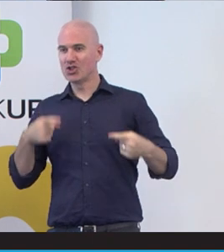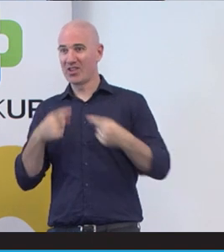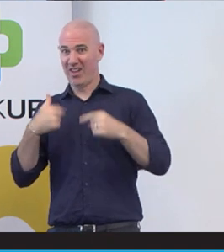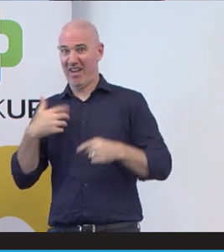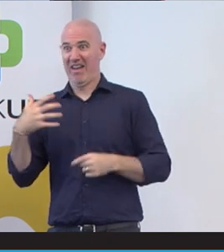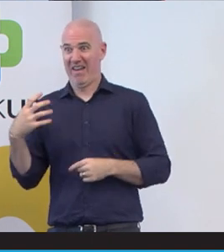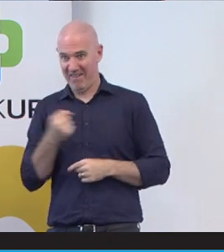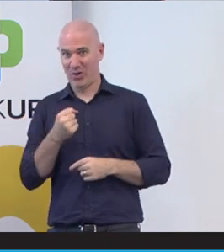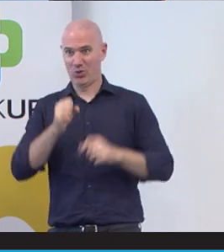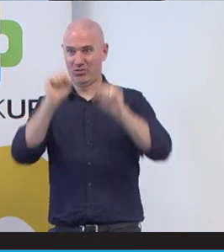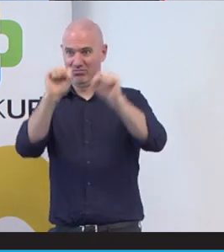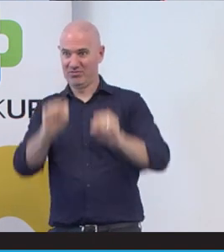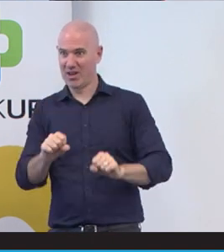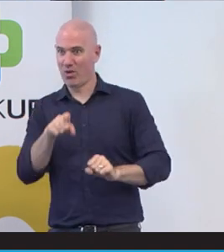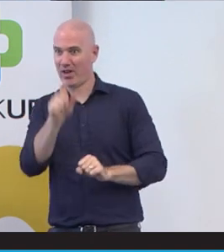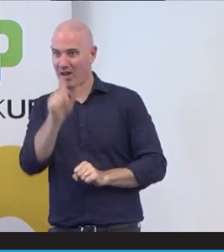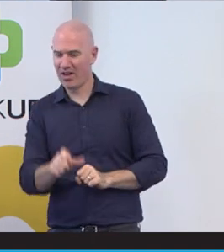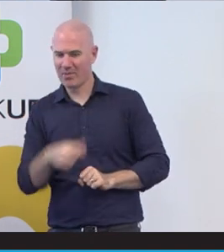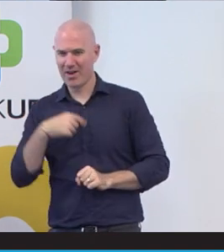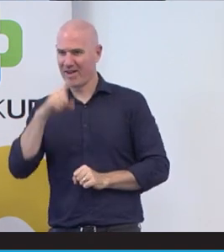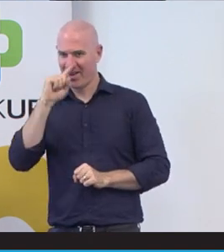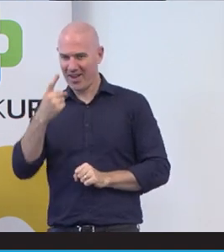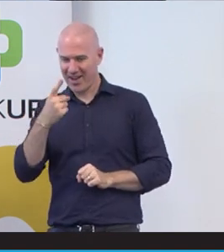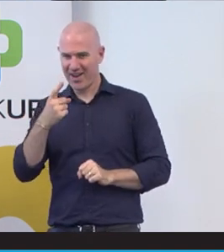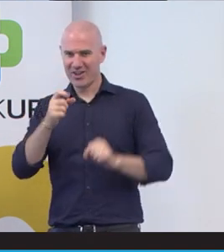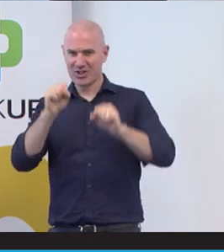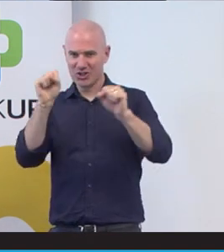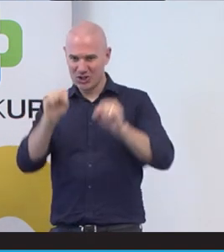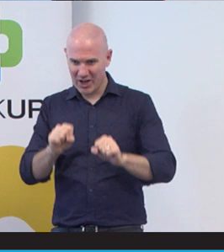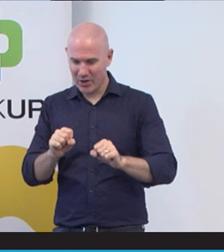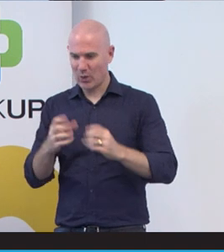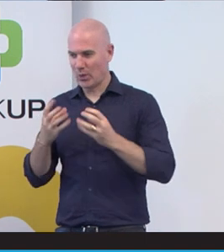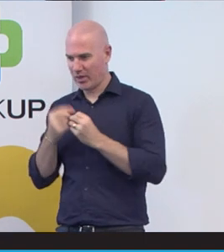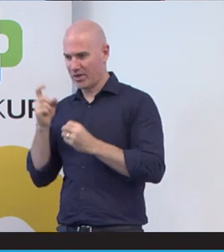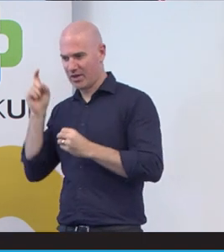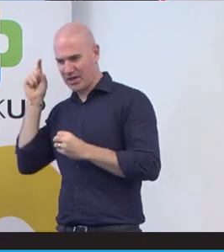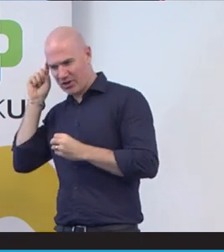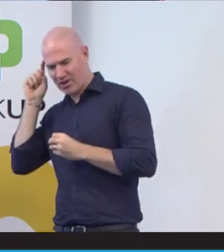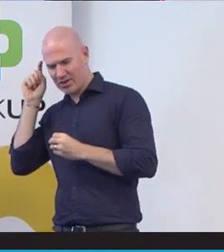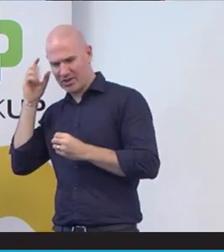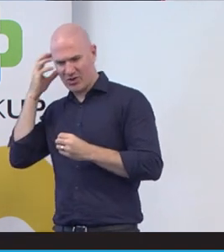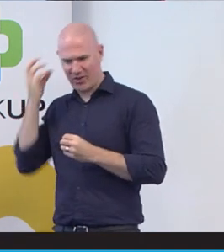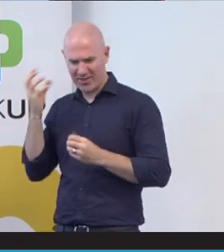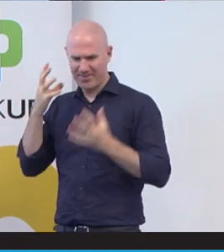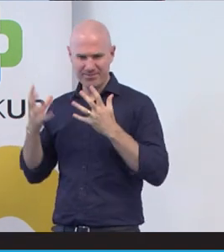client, but I can't shower a client with my hearing aids. By the time I went to my boss.